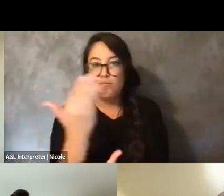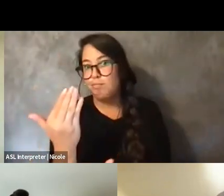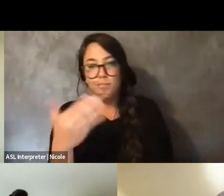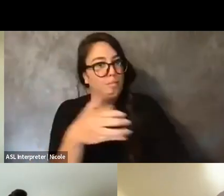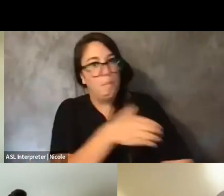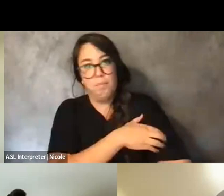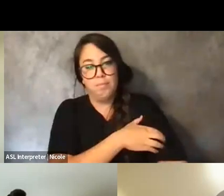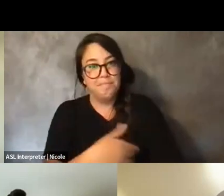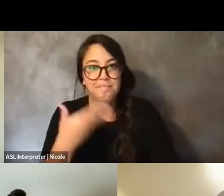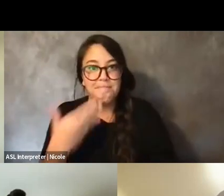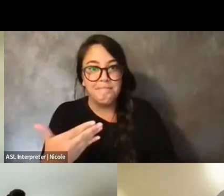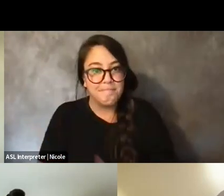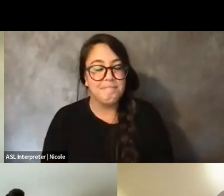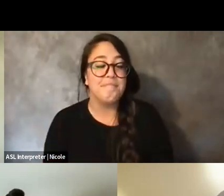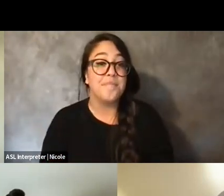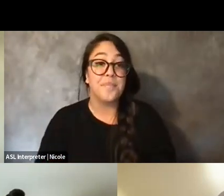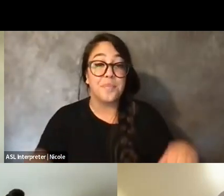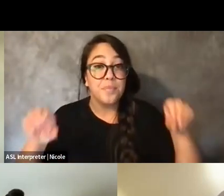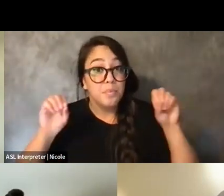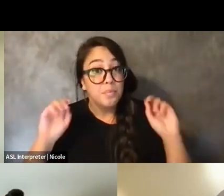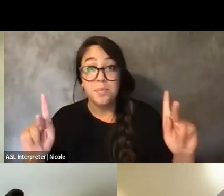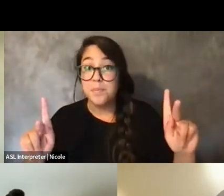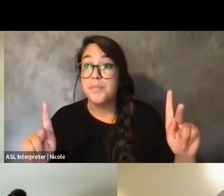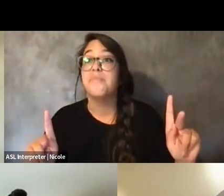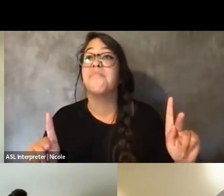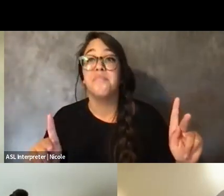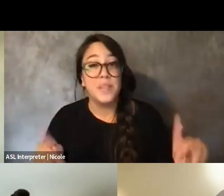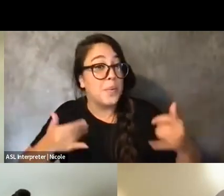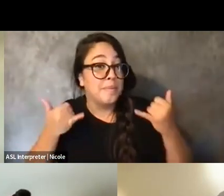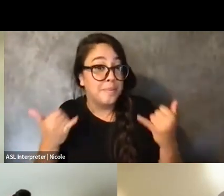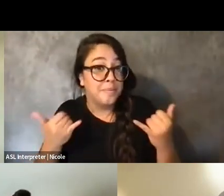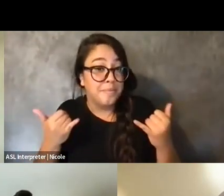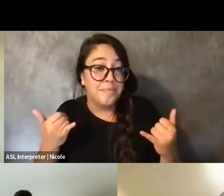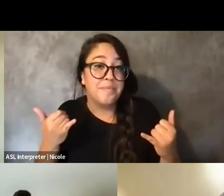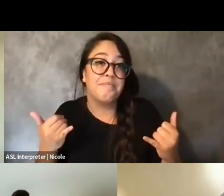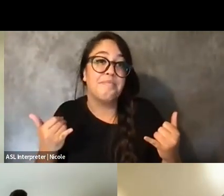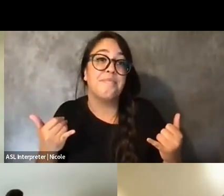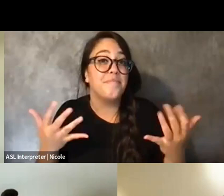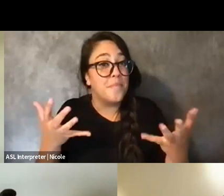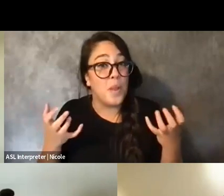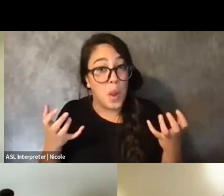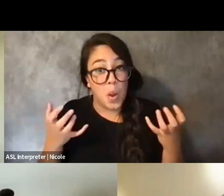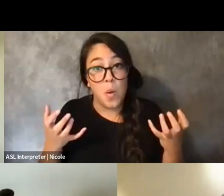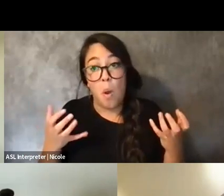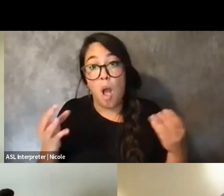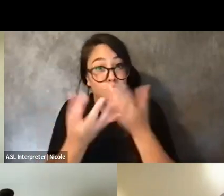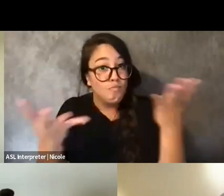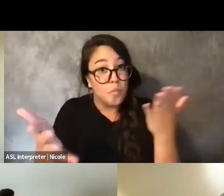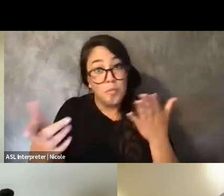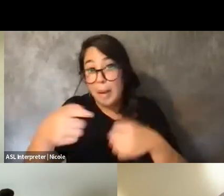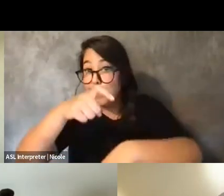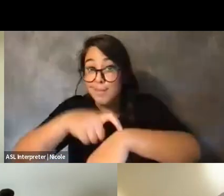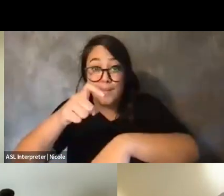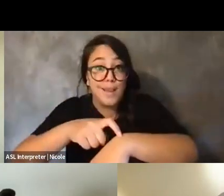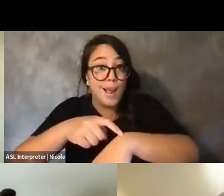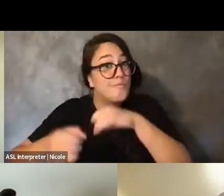OK. So with that, I would like to give you all time for any closing remarks that you may have.